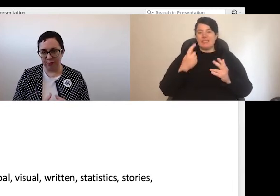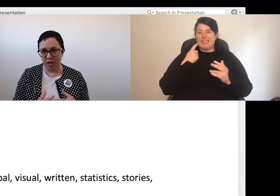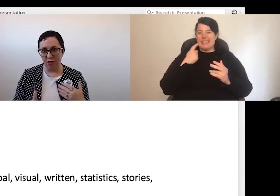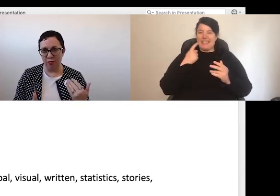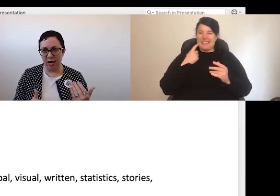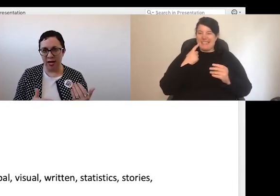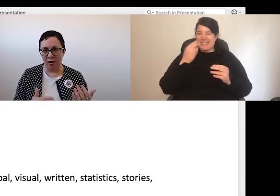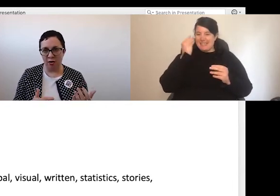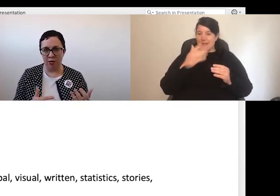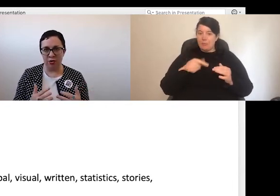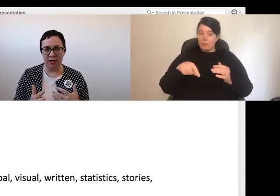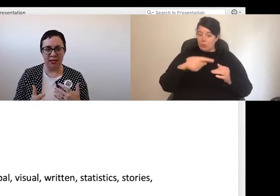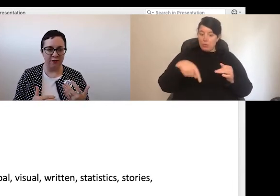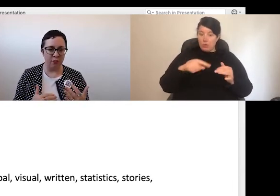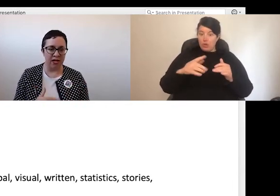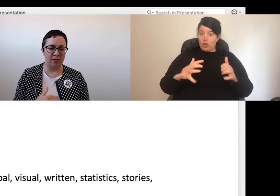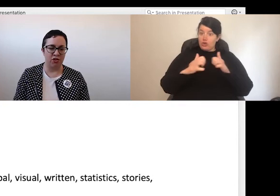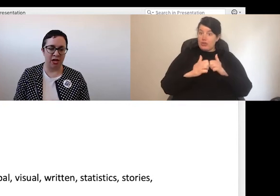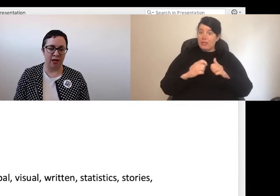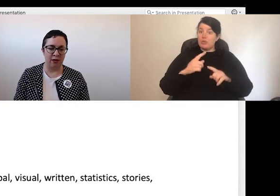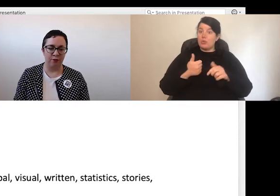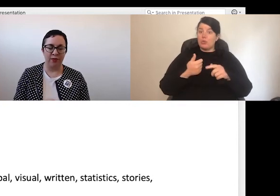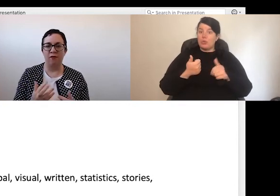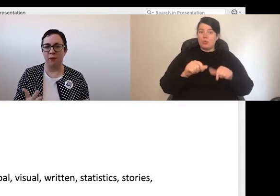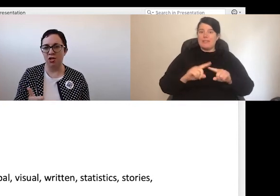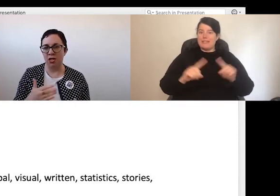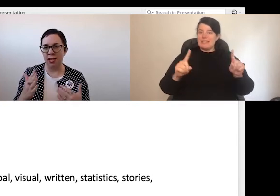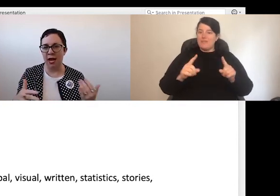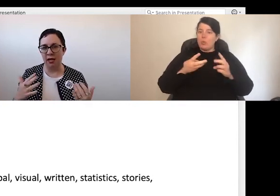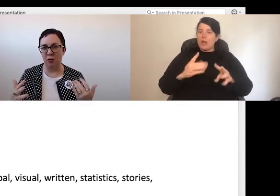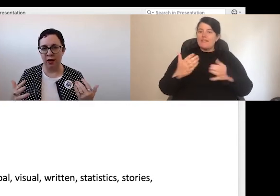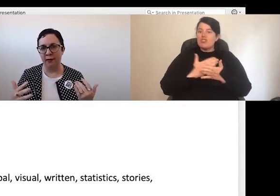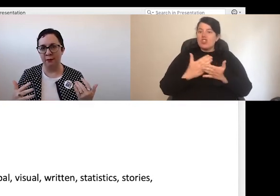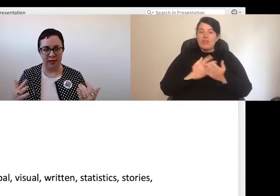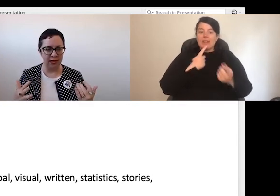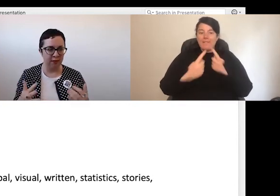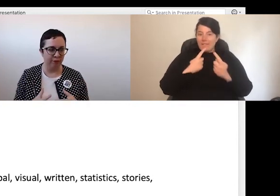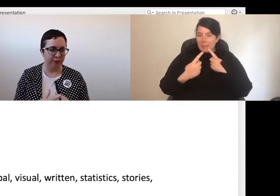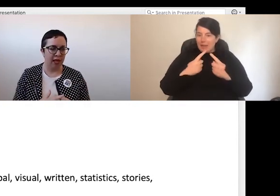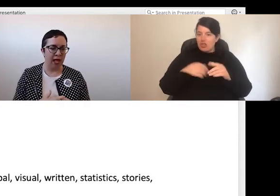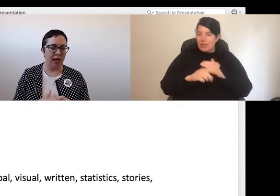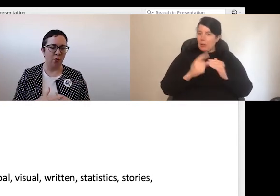agree on using different ways of sharing information in any one meeting.